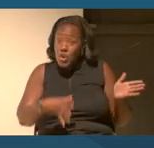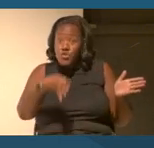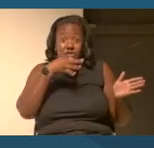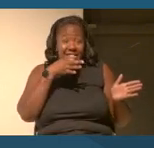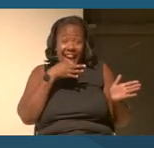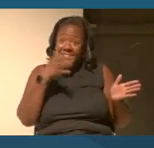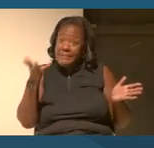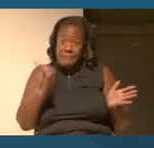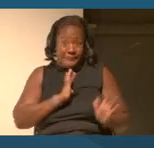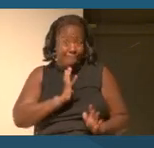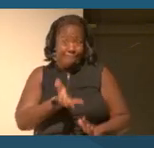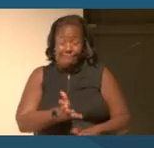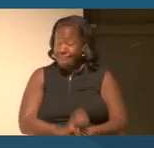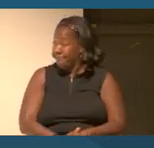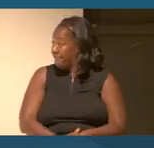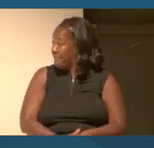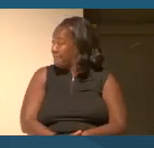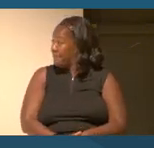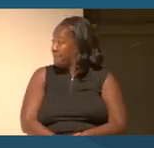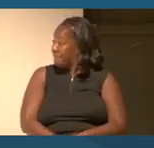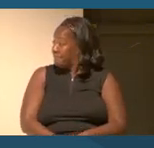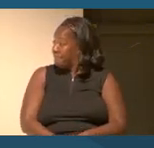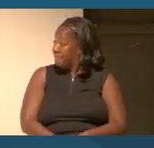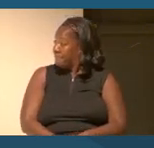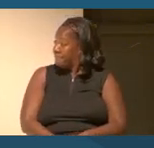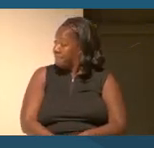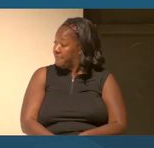I'm curious to know, you mentioned that your